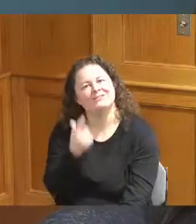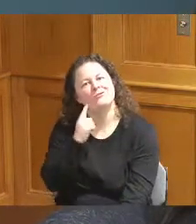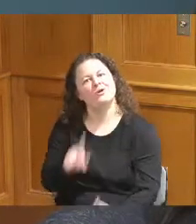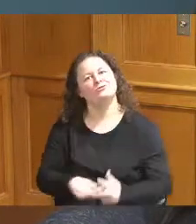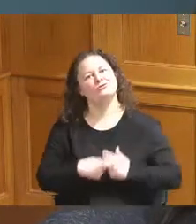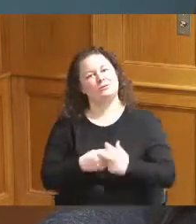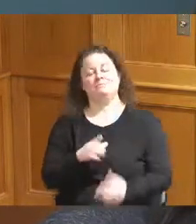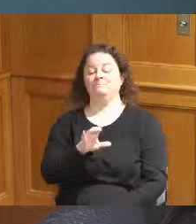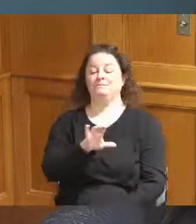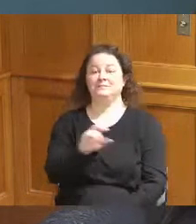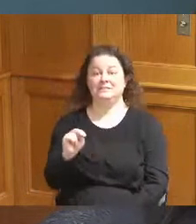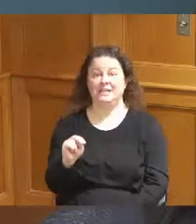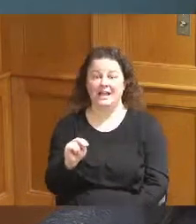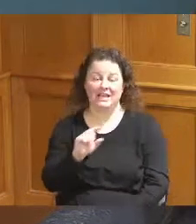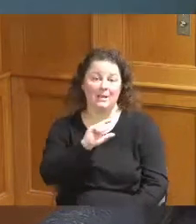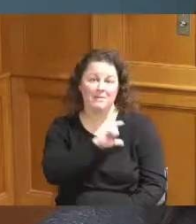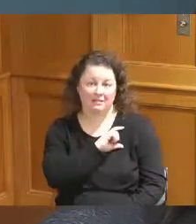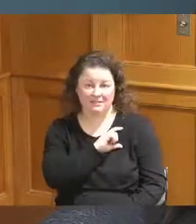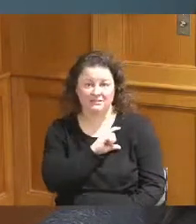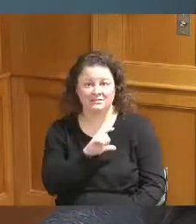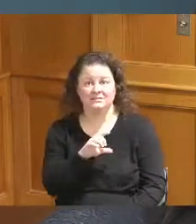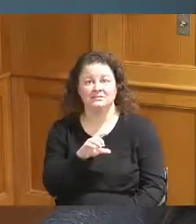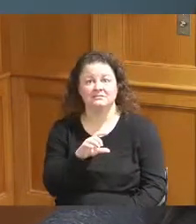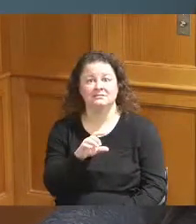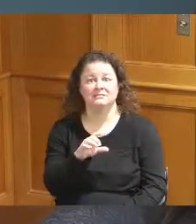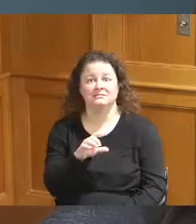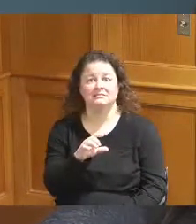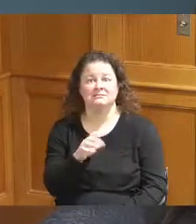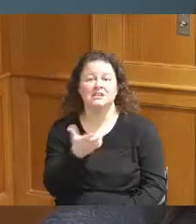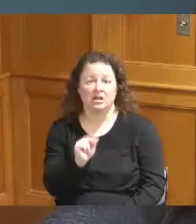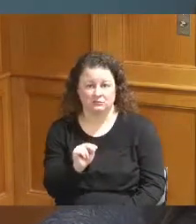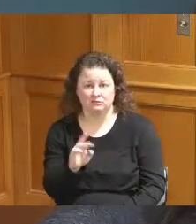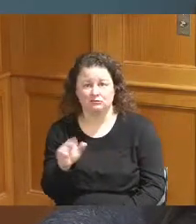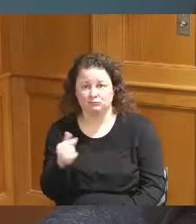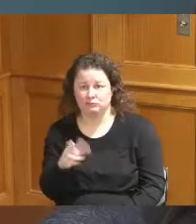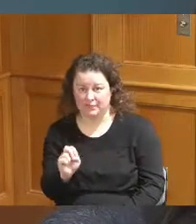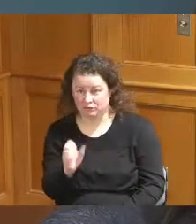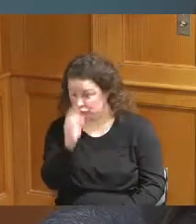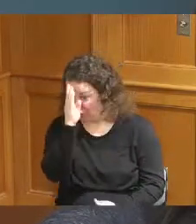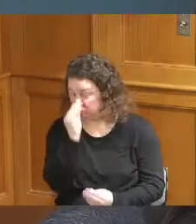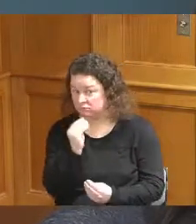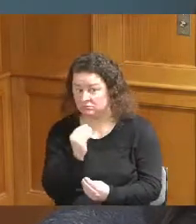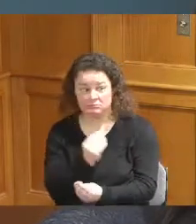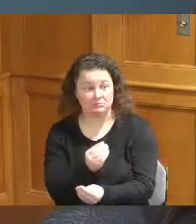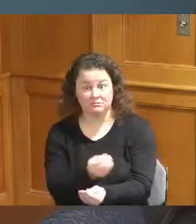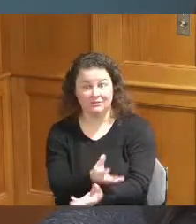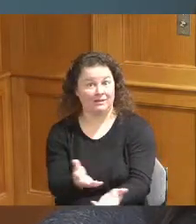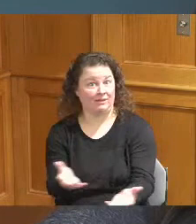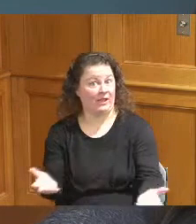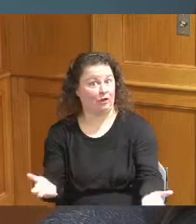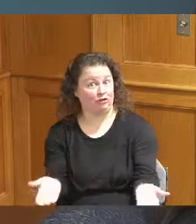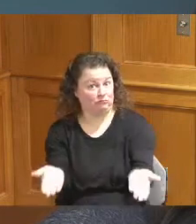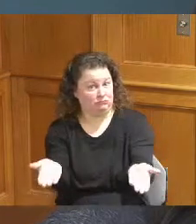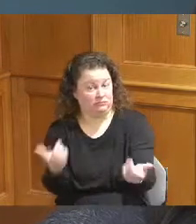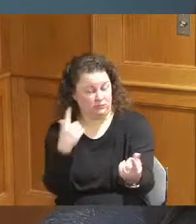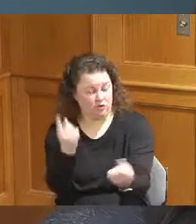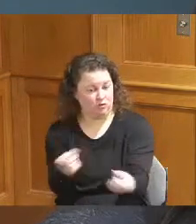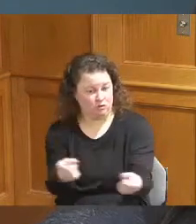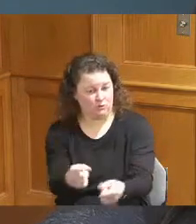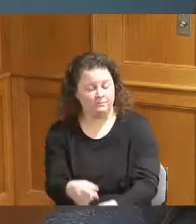the Police gun range so just wanted to put that out there I'm I was on Willie Cunningham